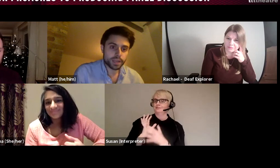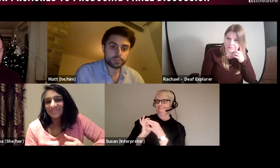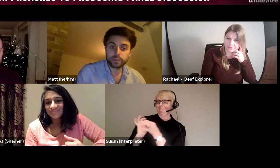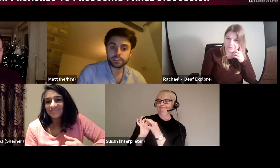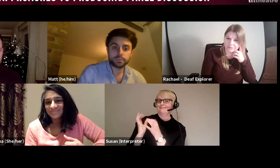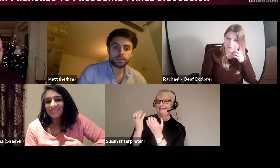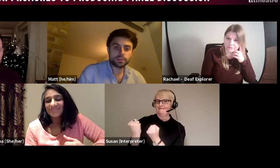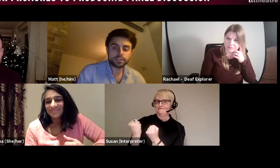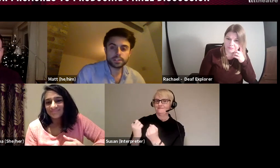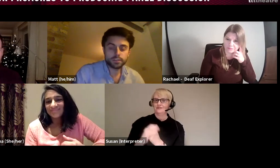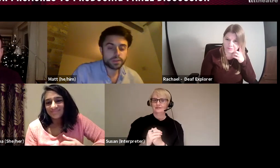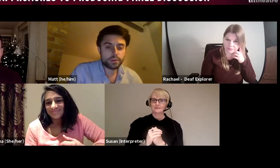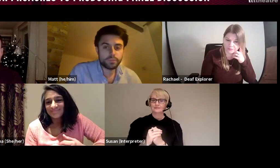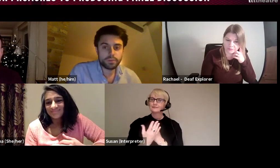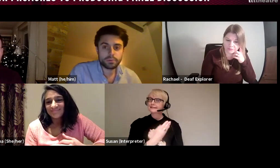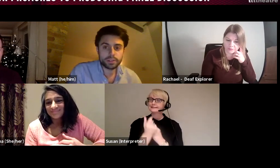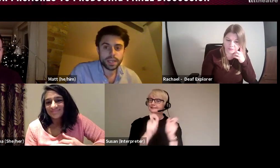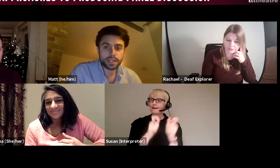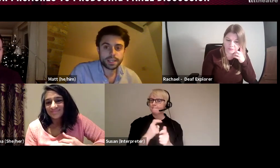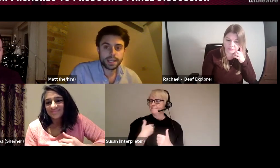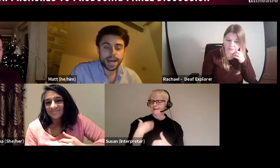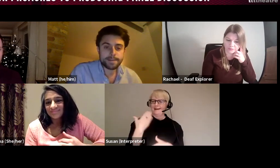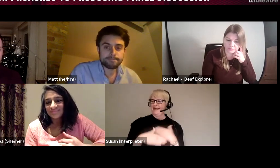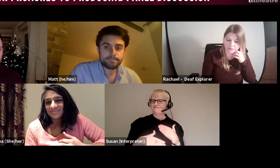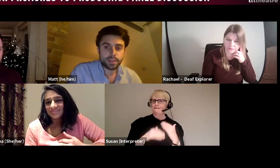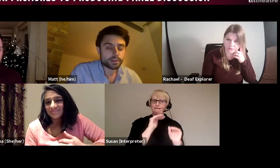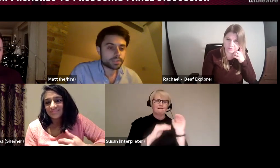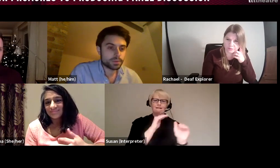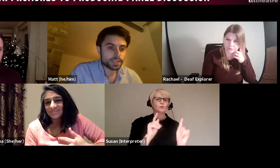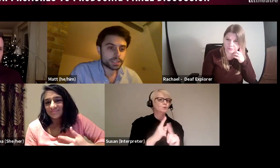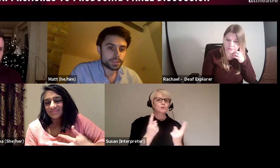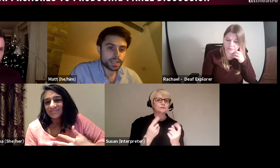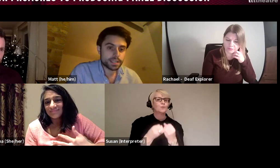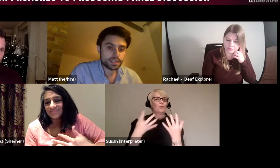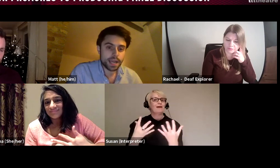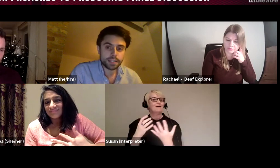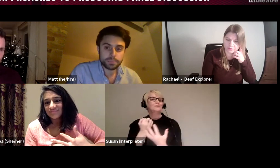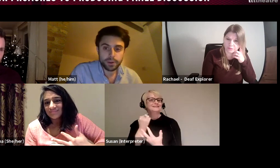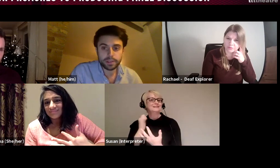reach some of the audiences that we got for the Process without Deepa's expertise, and experience